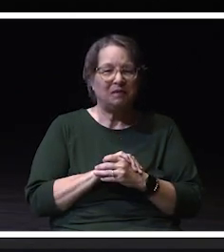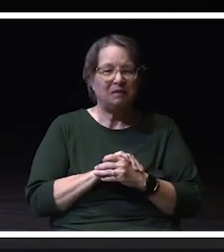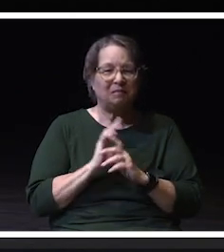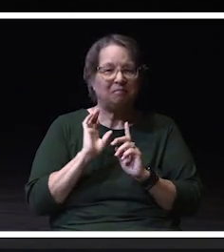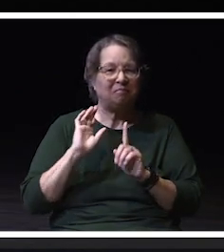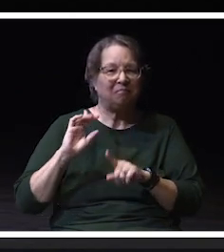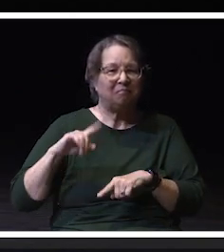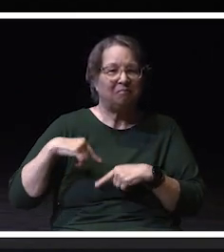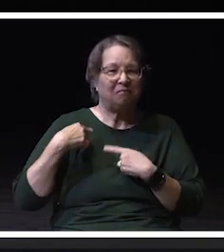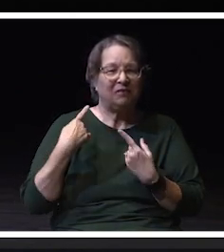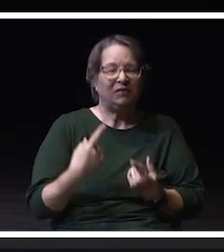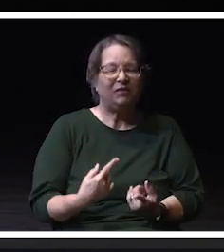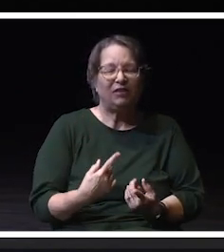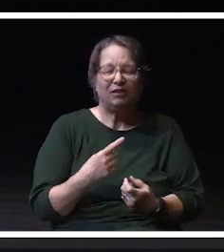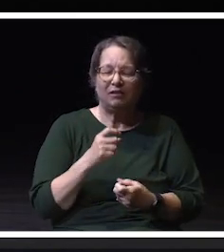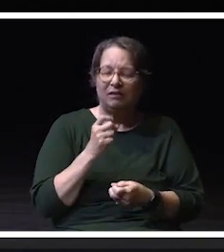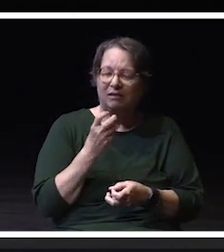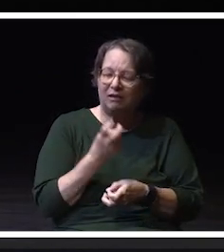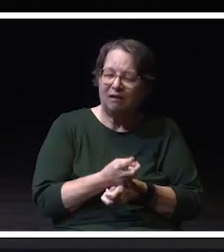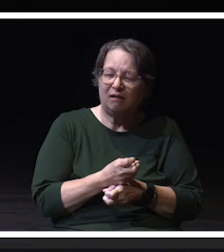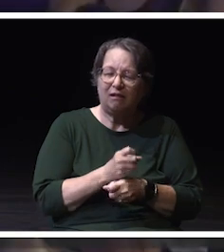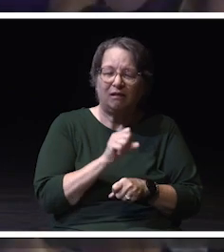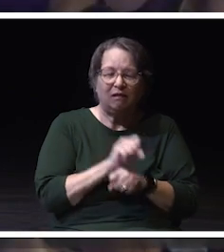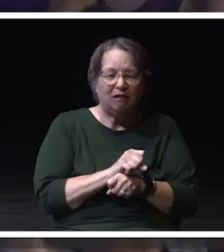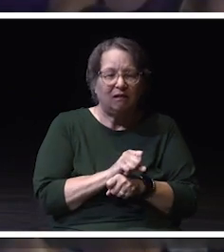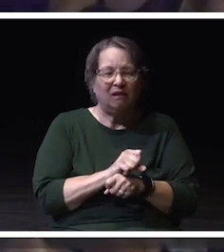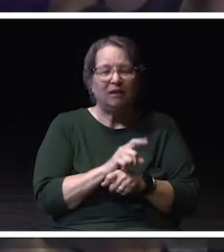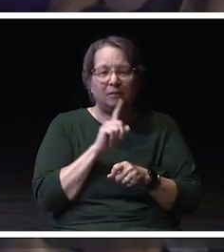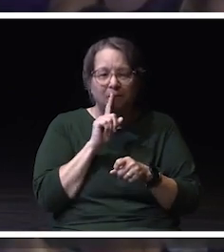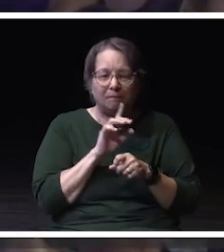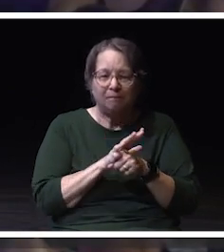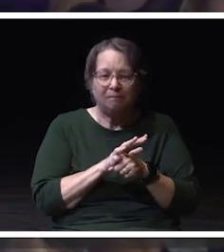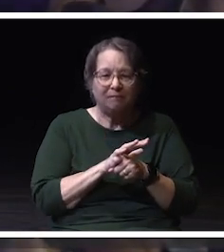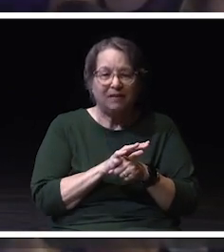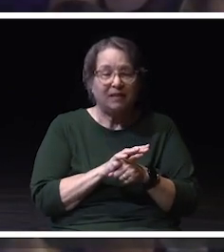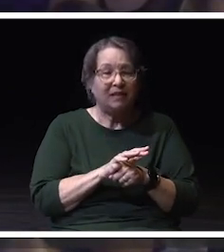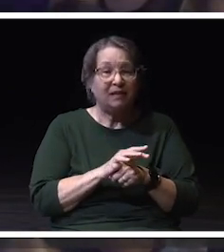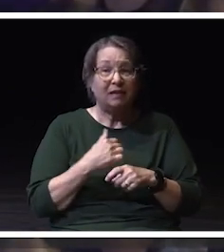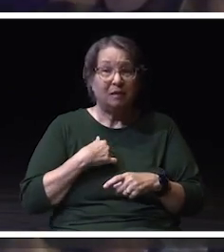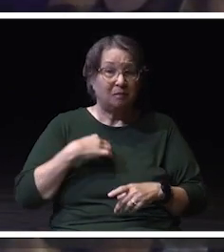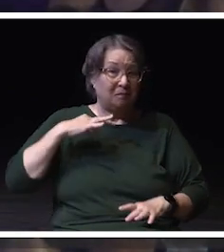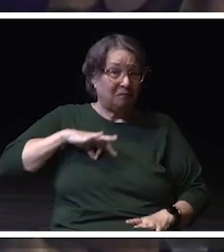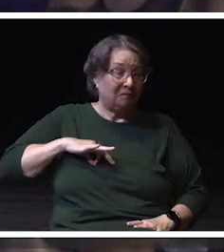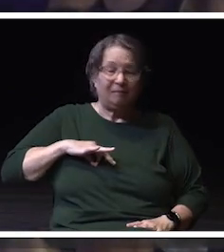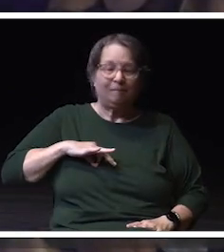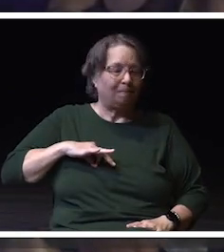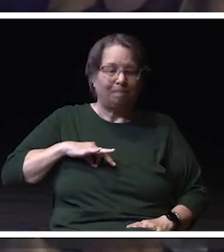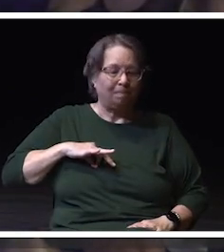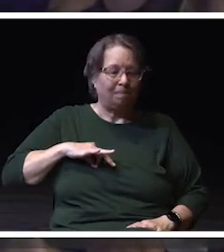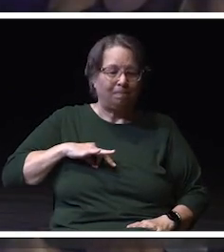of hard work and dedication. I don't take credit for what happened before.